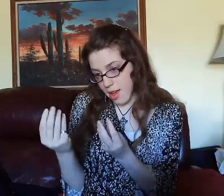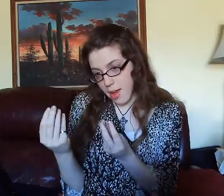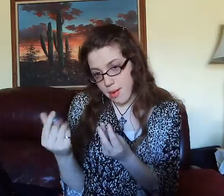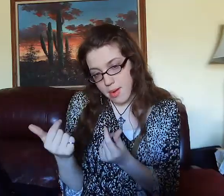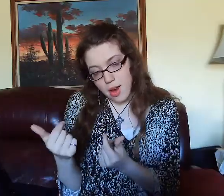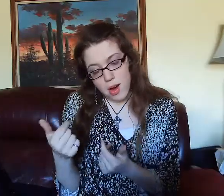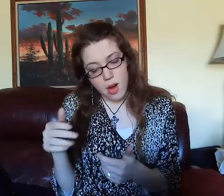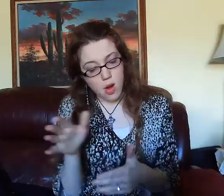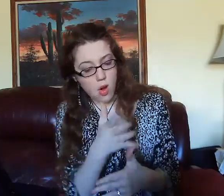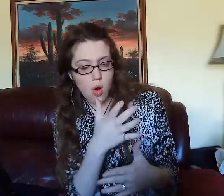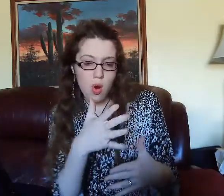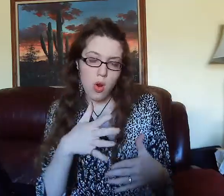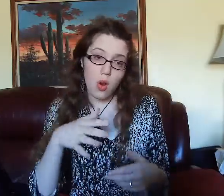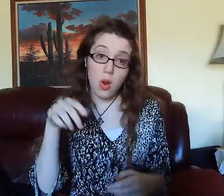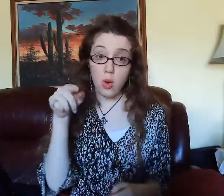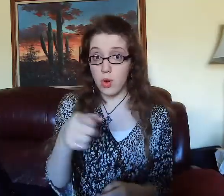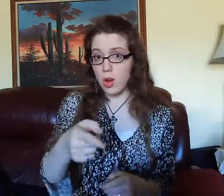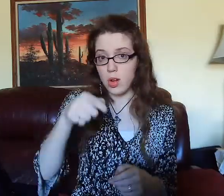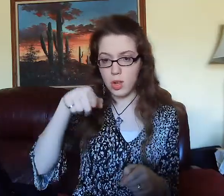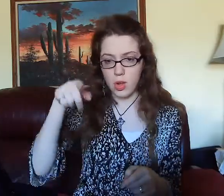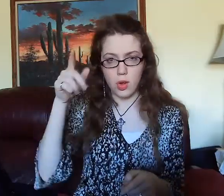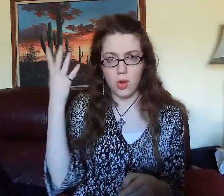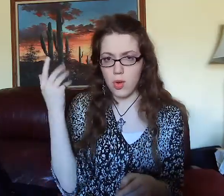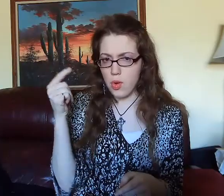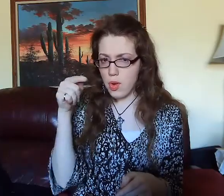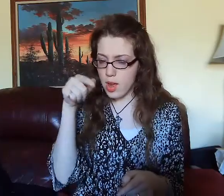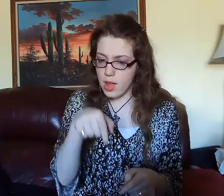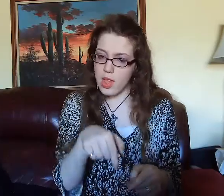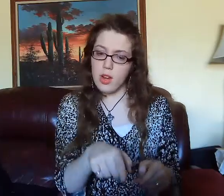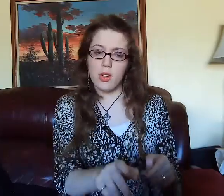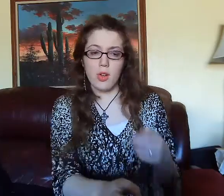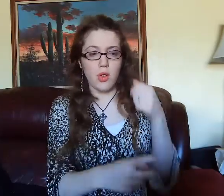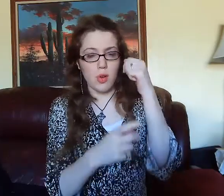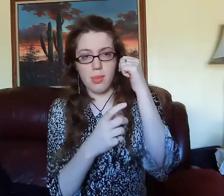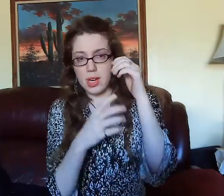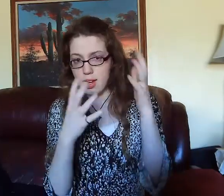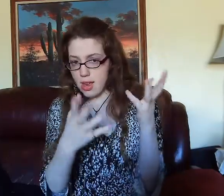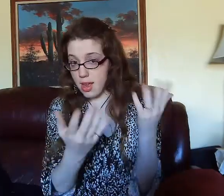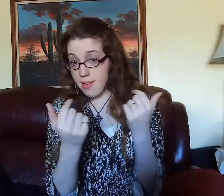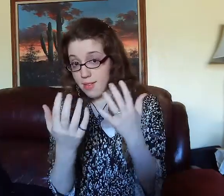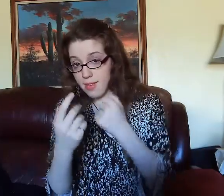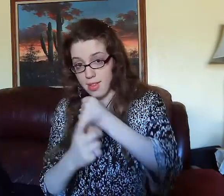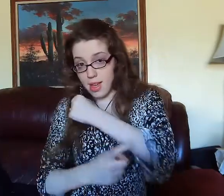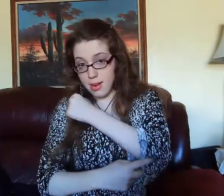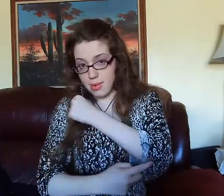FIRE (and) EMBER (fire dust). YOU THERE PAST? (were you there) BECKON (and) TEMPT /BEGUILE. TEMPT /BEGUILE